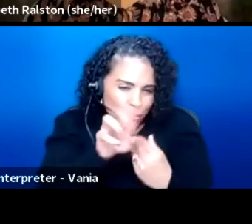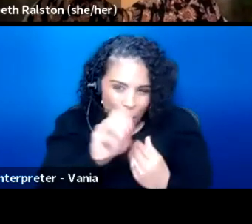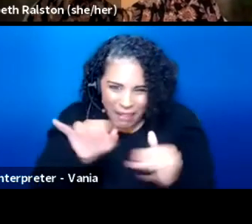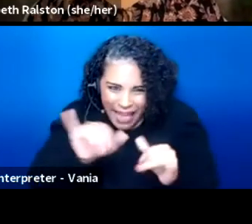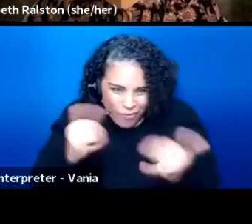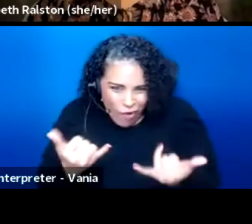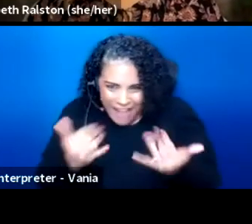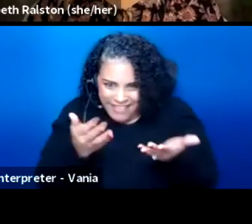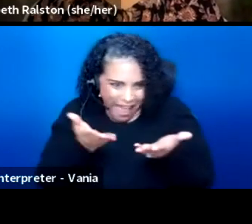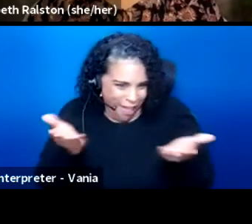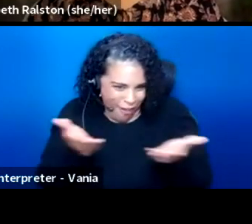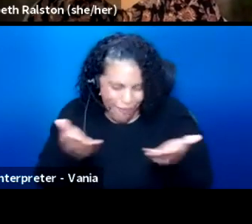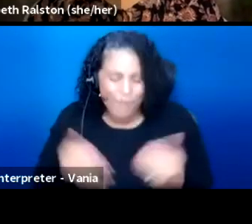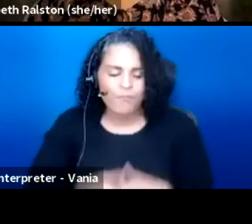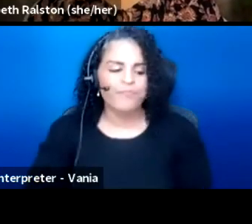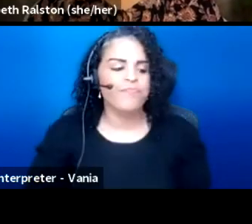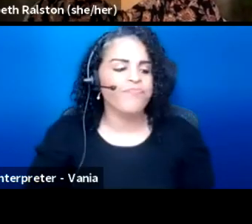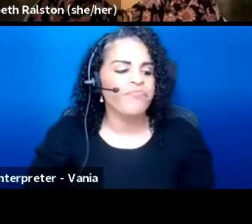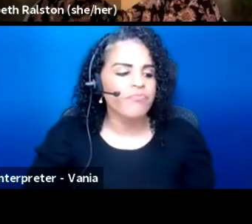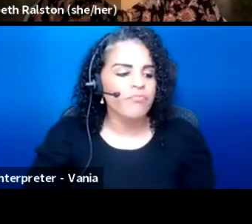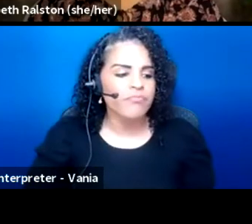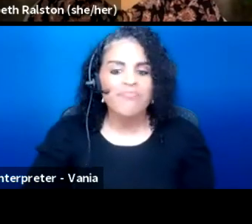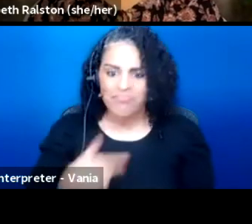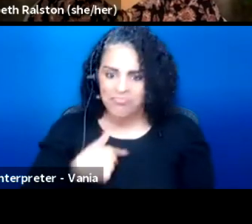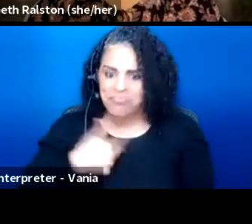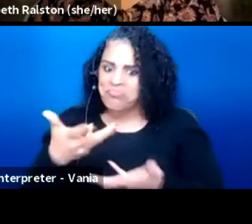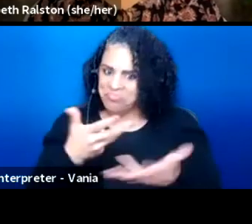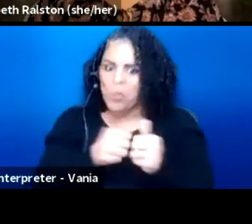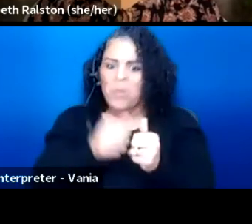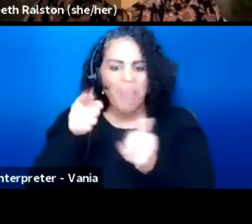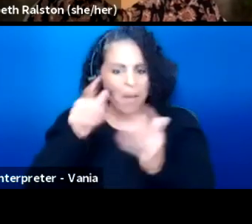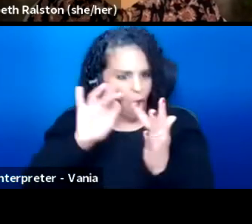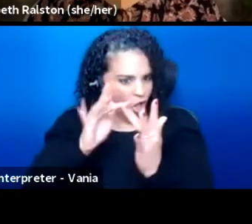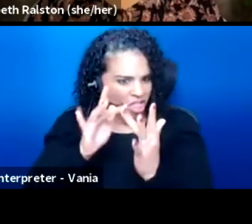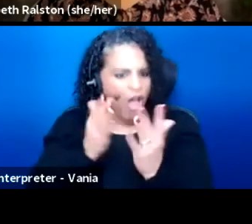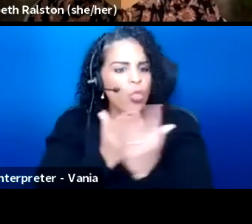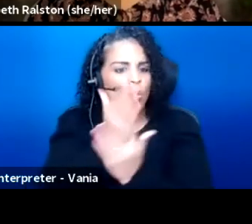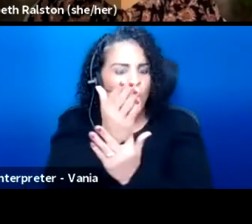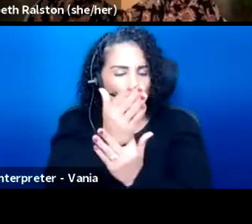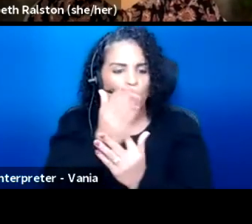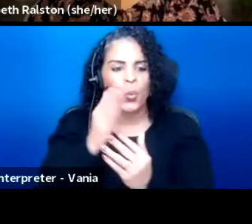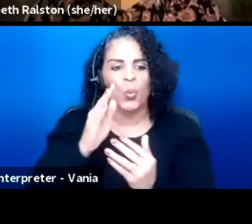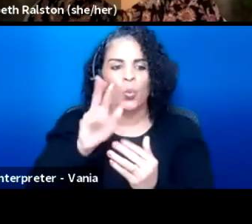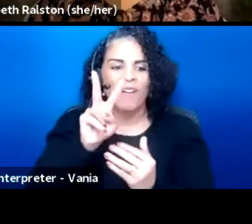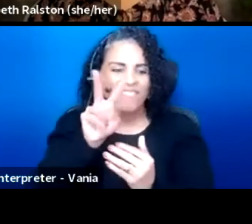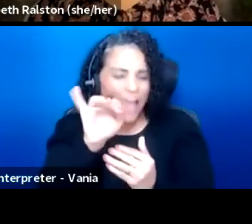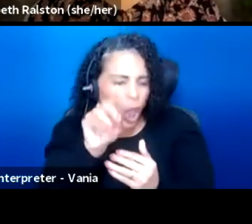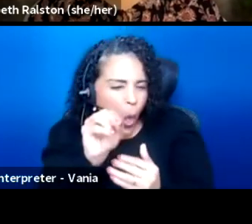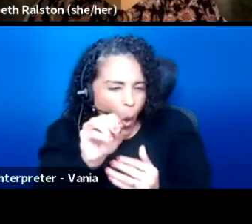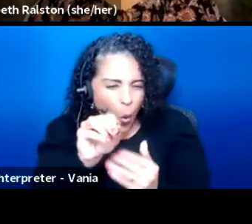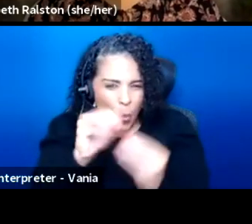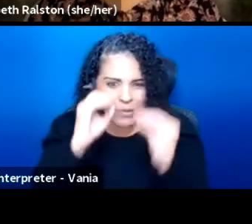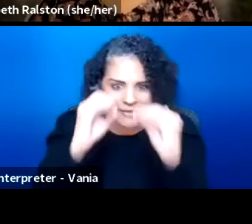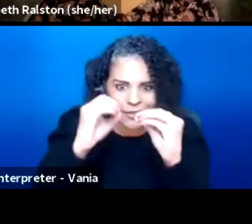and I interact with them online via video and teaching them music,